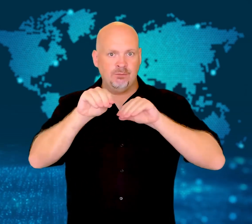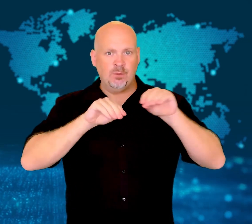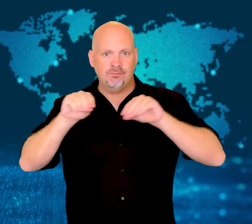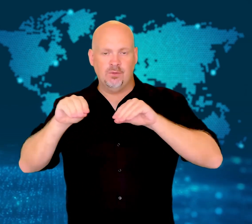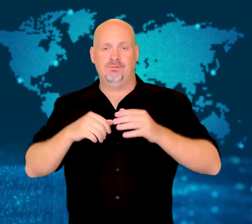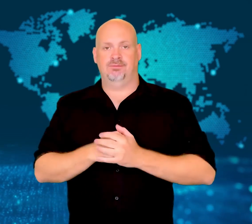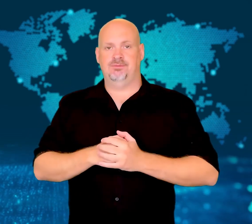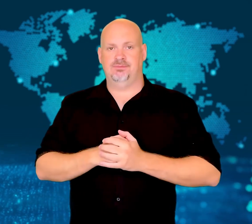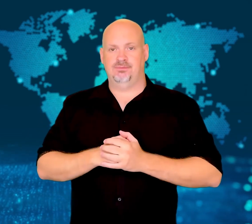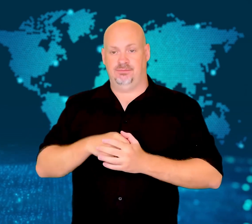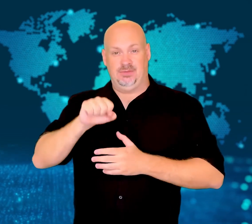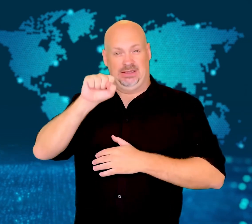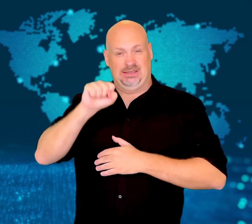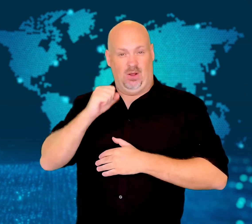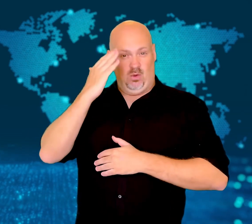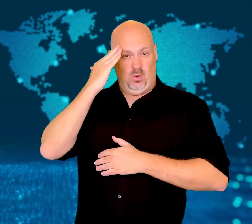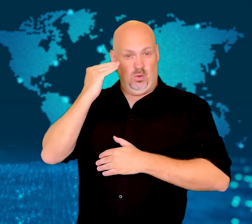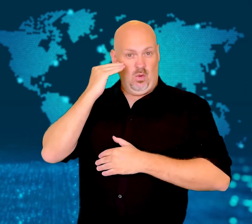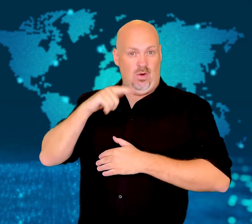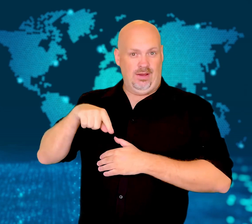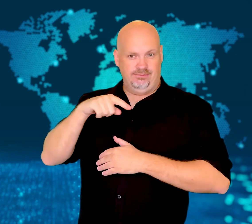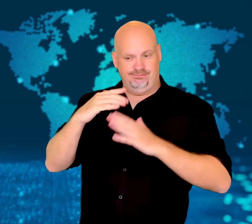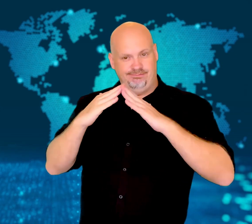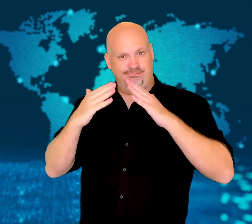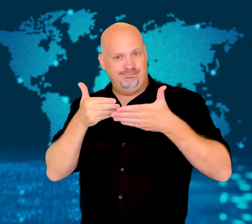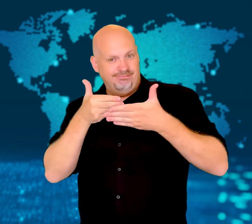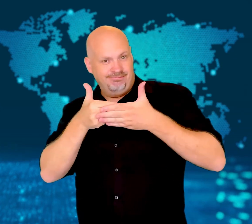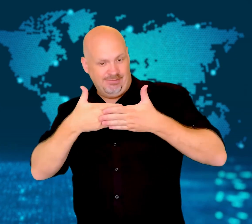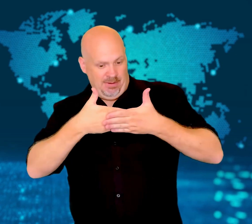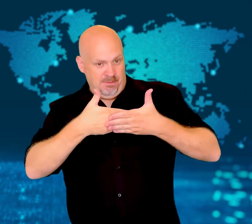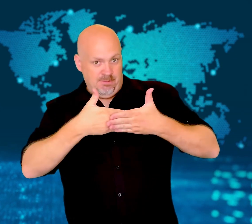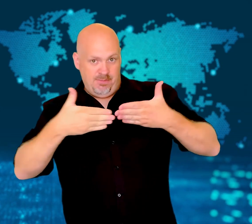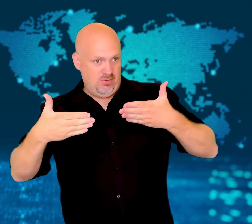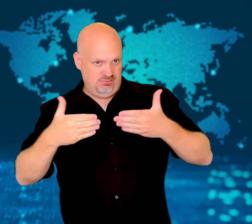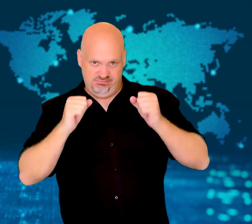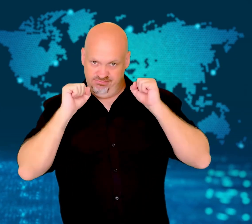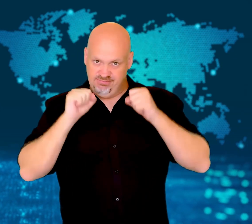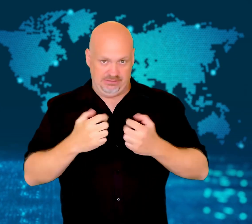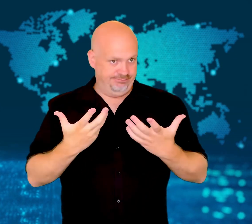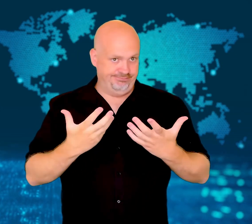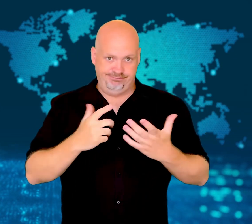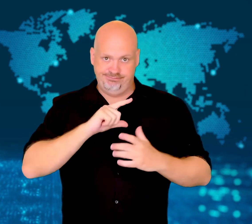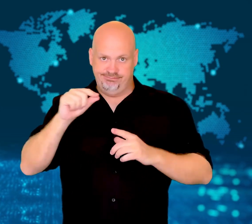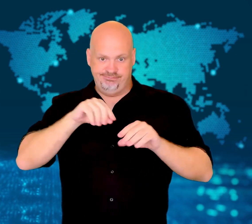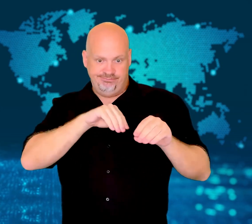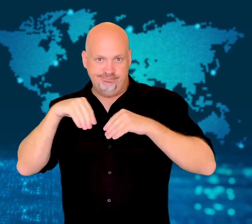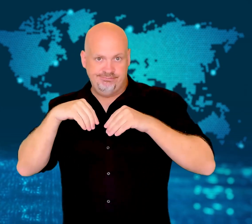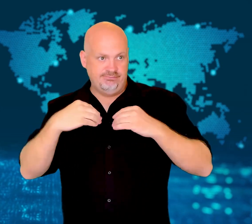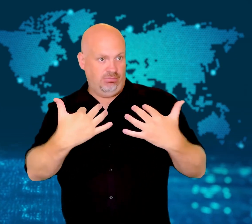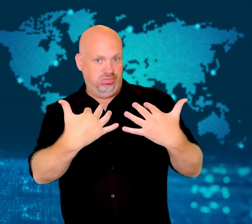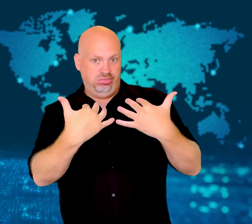South Korea residents residing near the border have had to evacuate